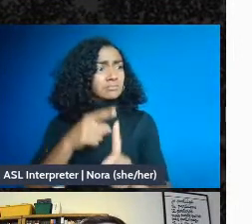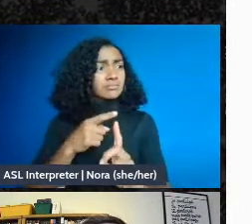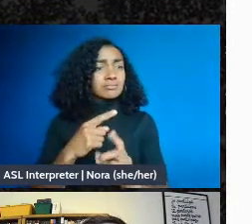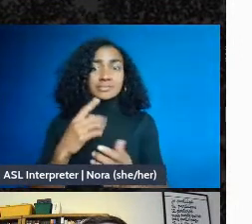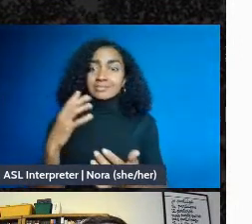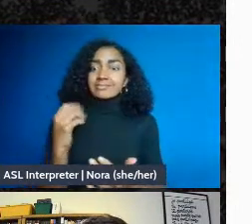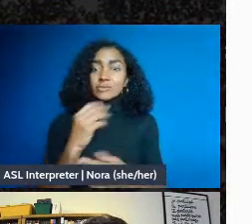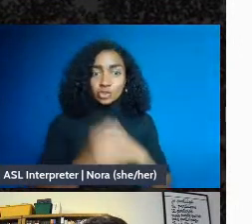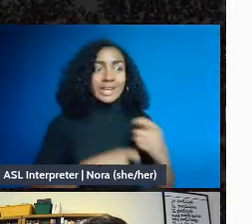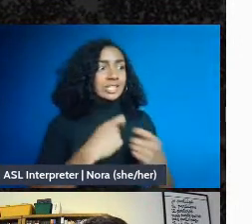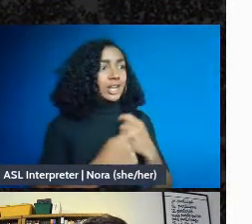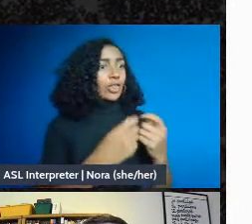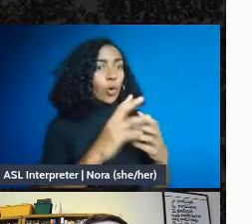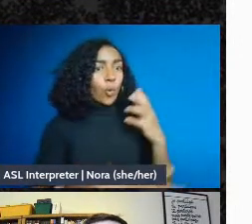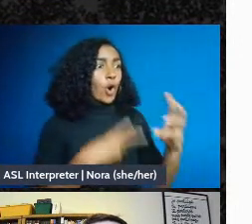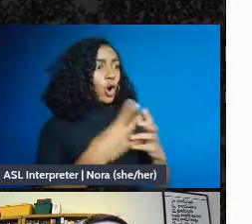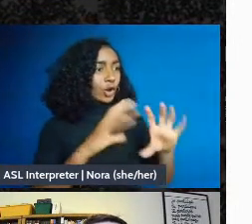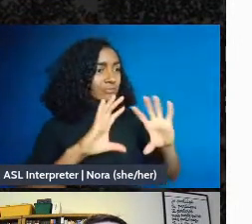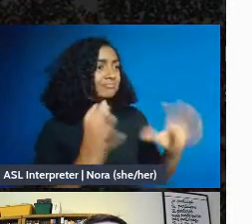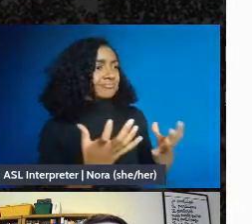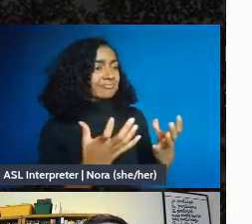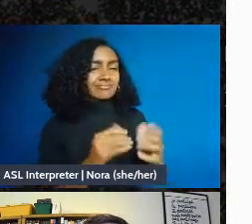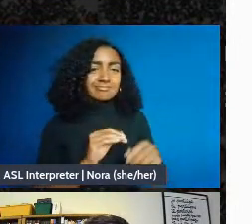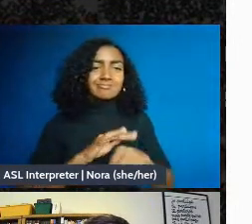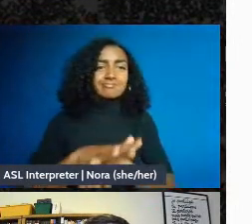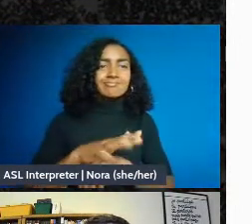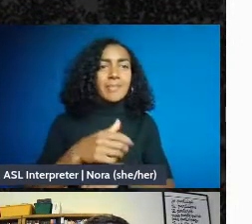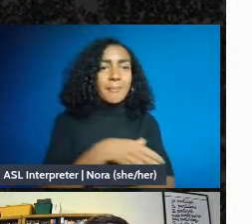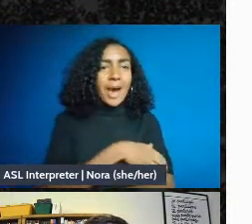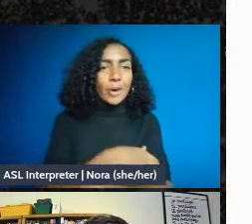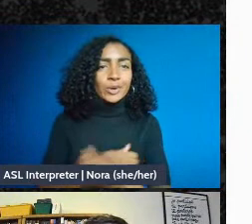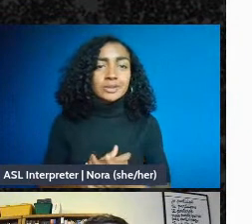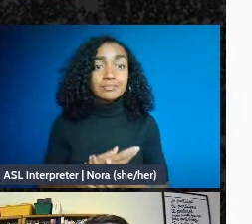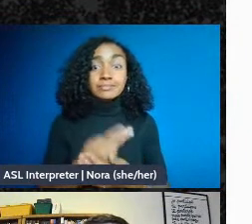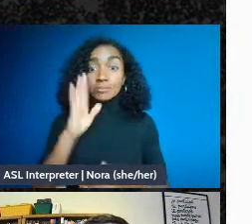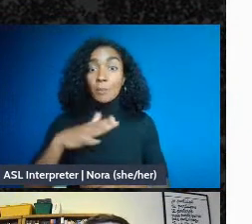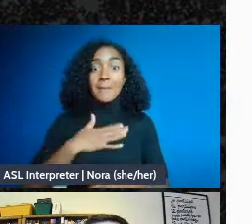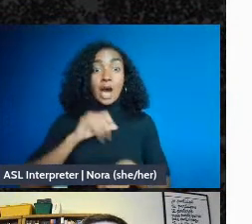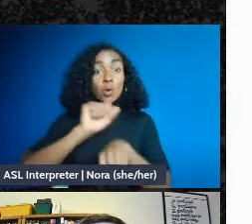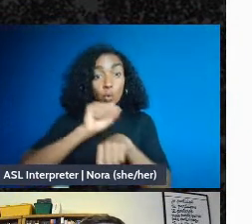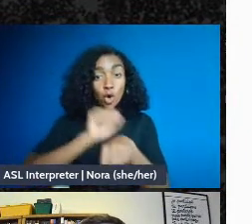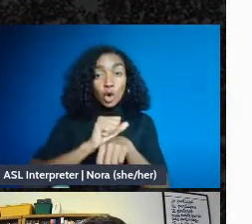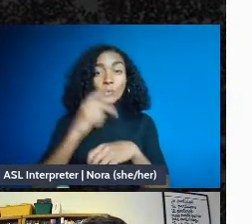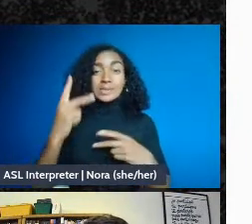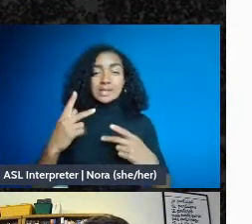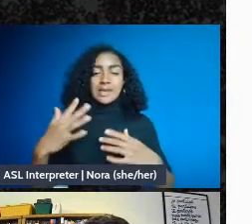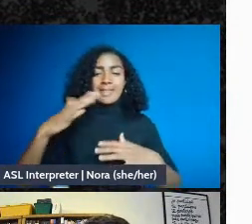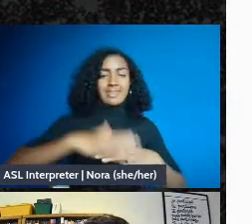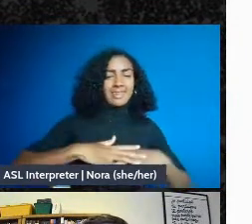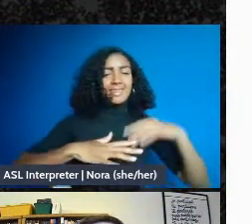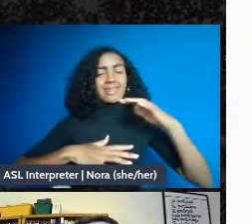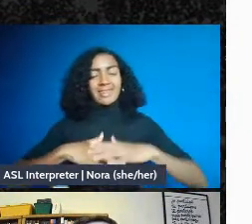see my work as at the intersection of some in the weed stuff as Dean said,